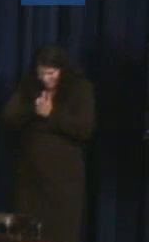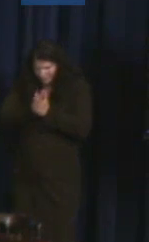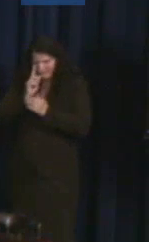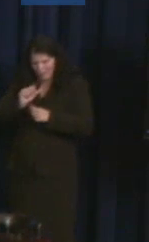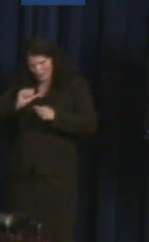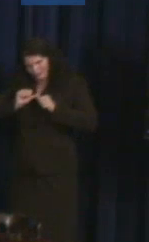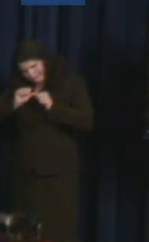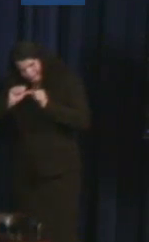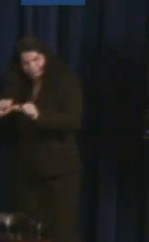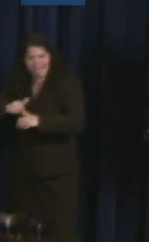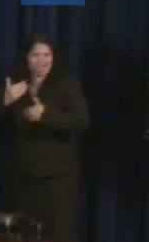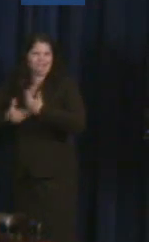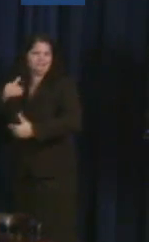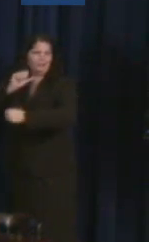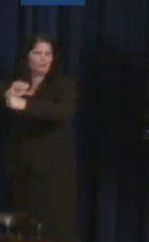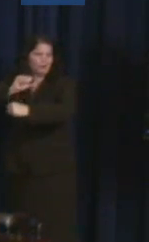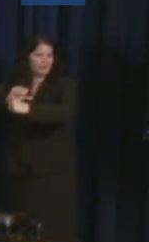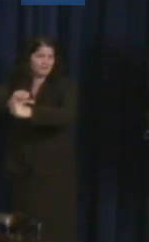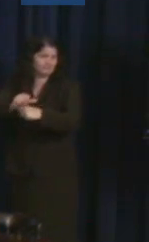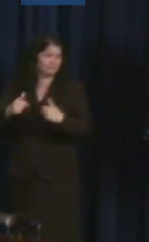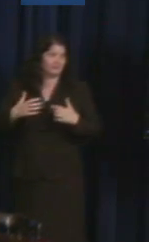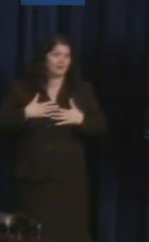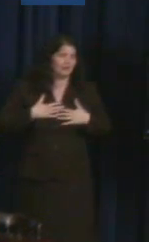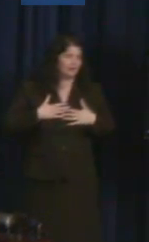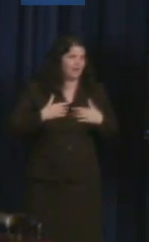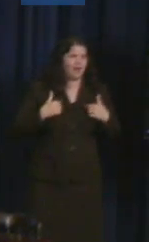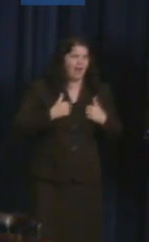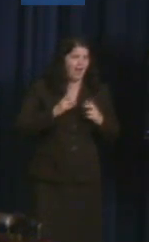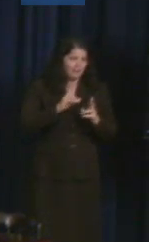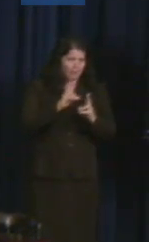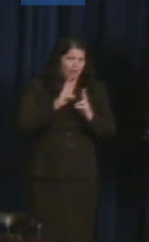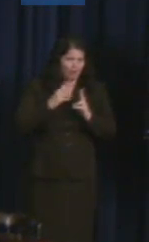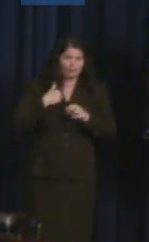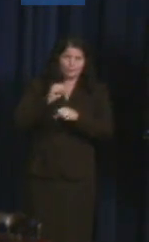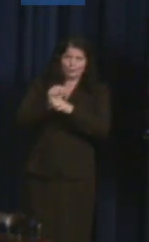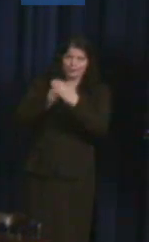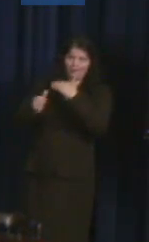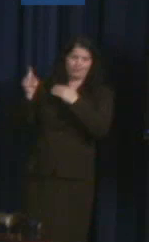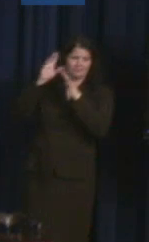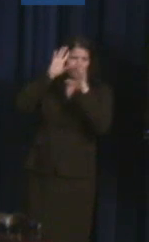I have the great honor of working for a President who has worked every day and has energized his team every day